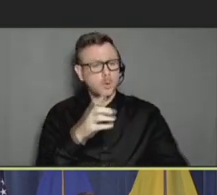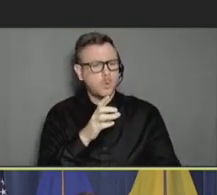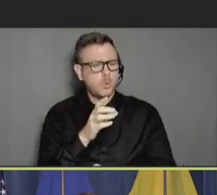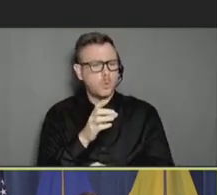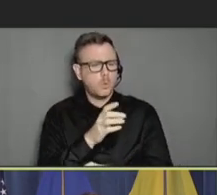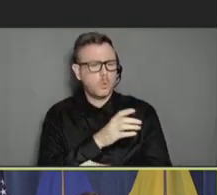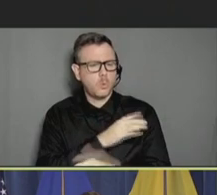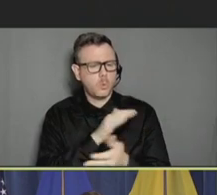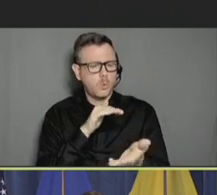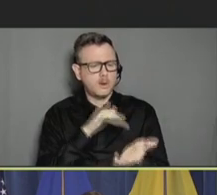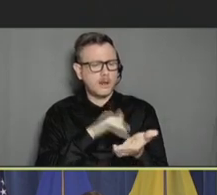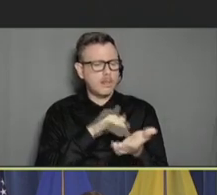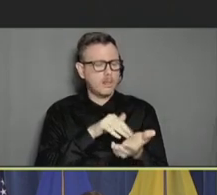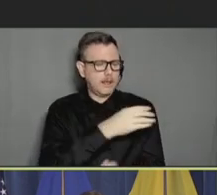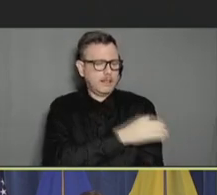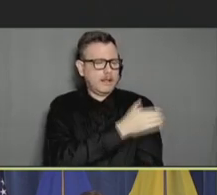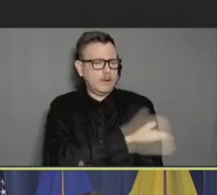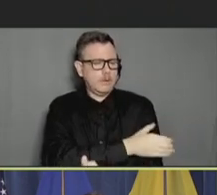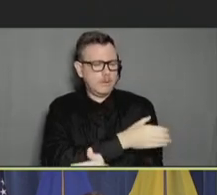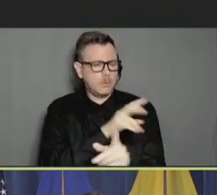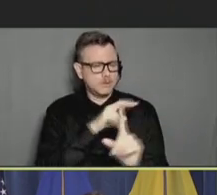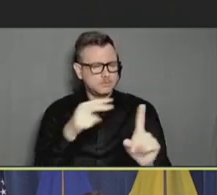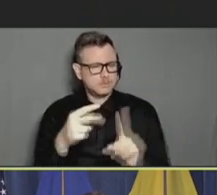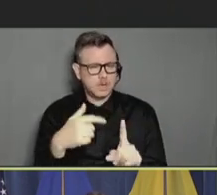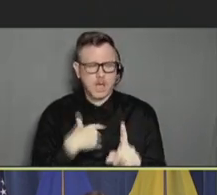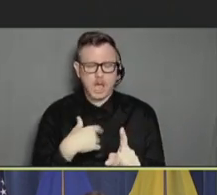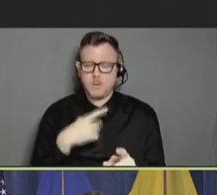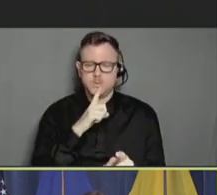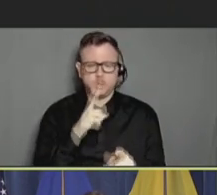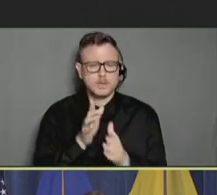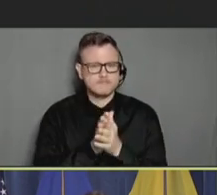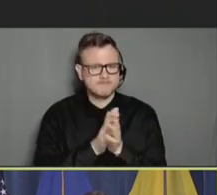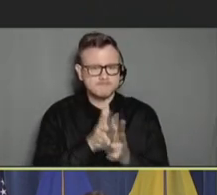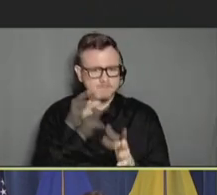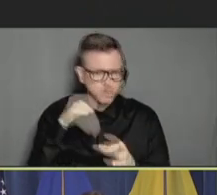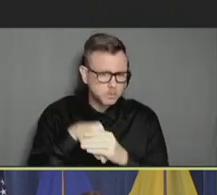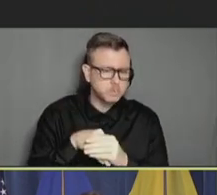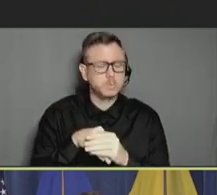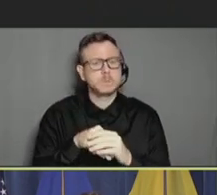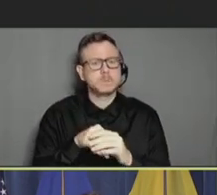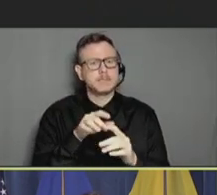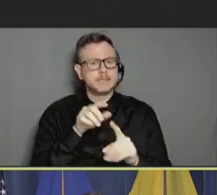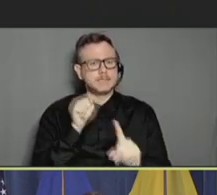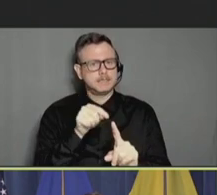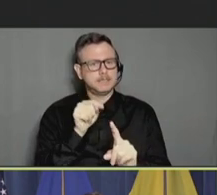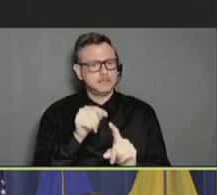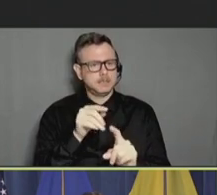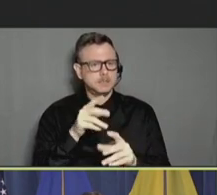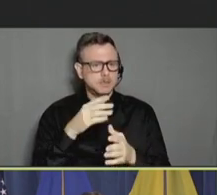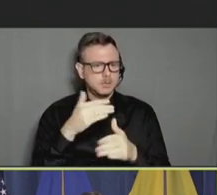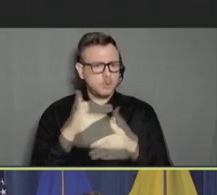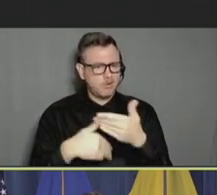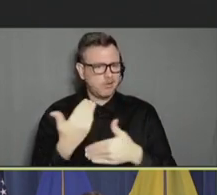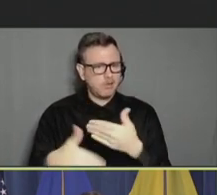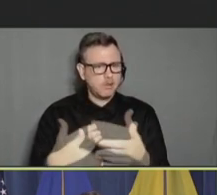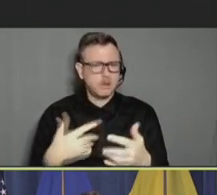I was also really very engaged in this process. And I really would dig in when I saw patients.